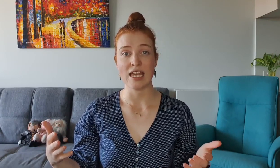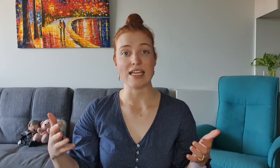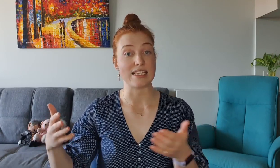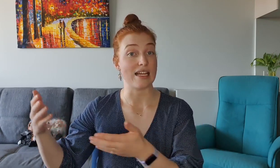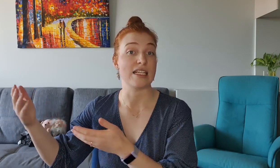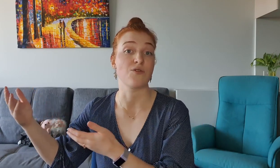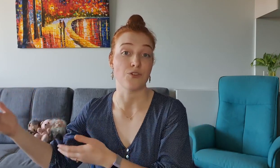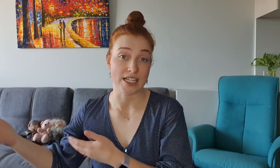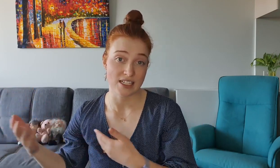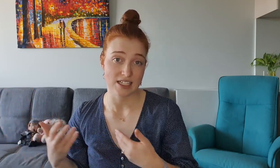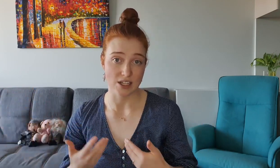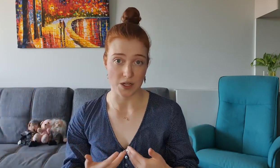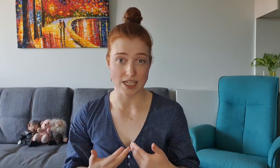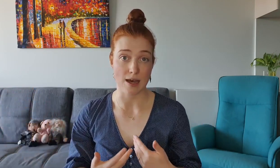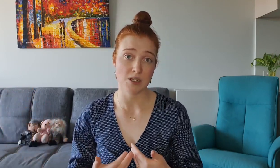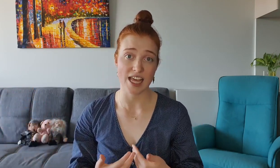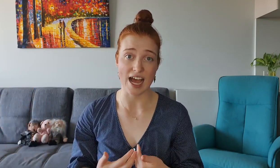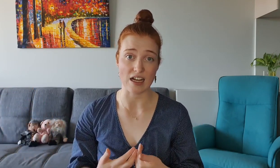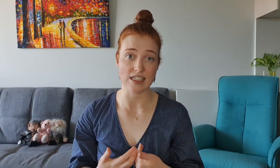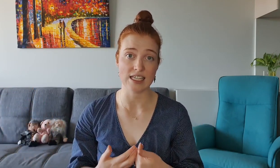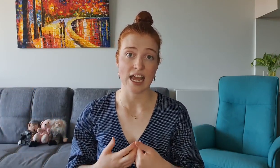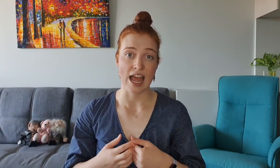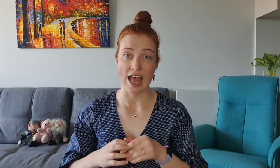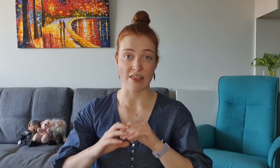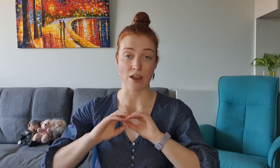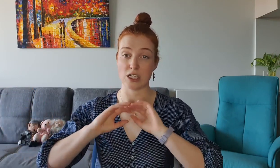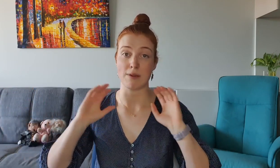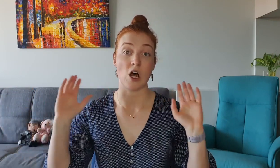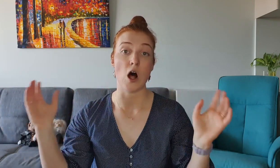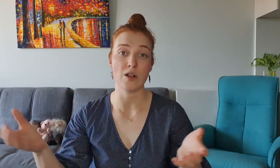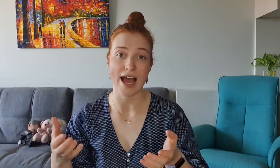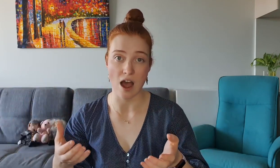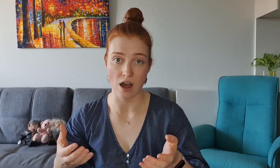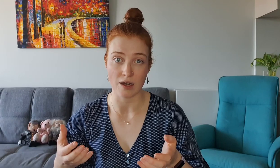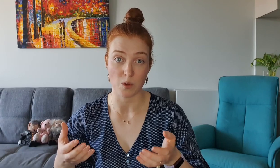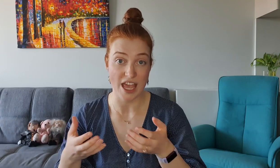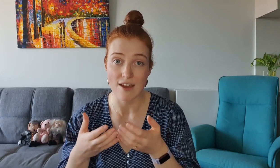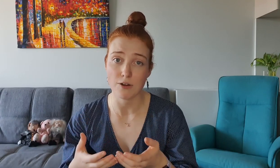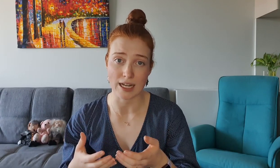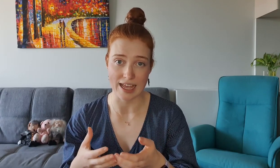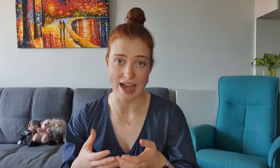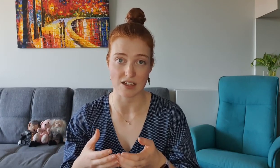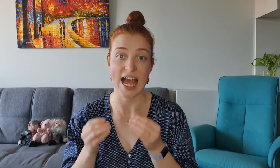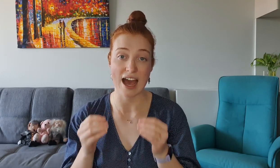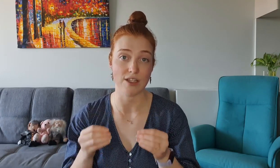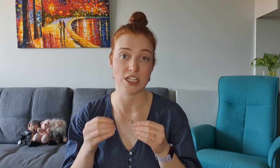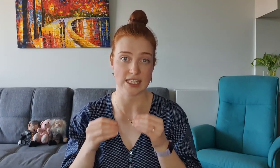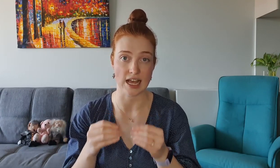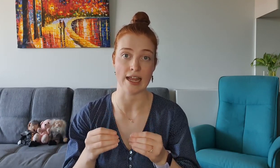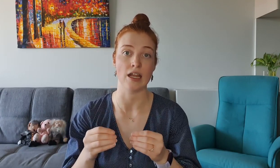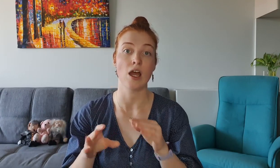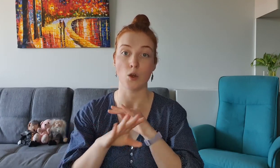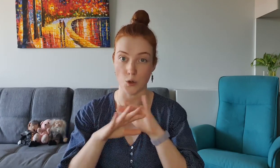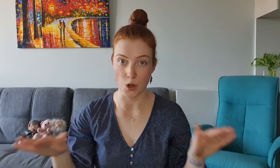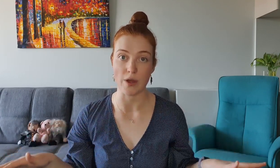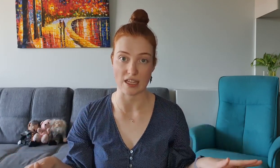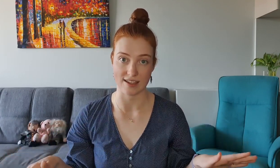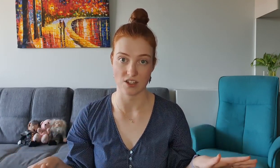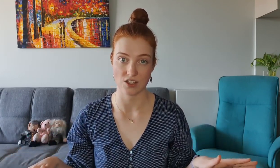is that his friend is going to come to the house and they're going to spend a whole hour with everyone in the house having to sign, no English